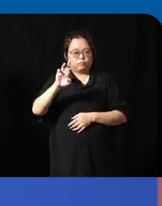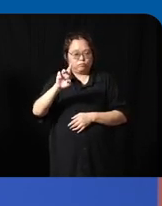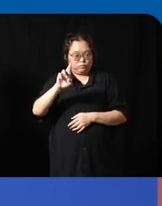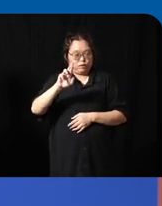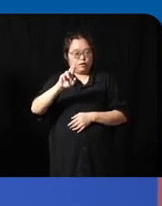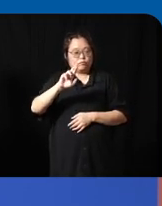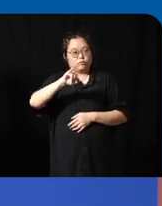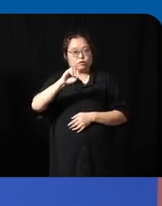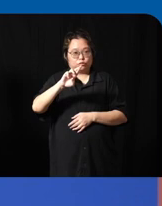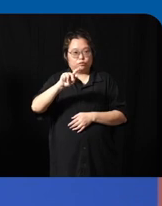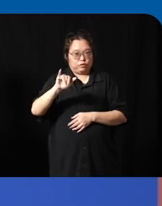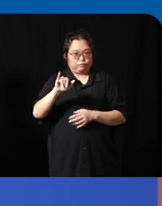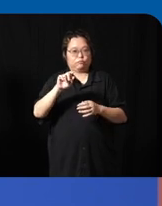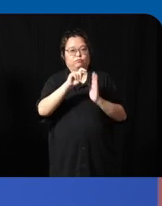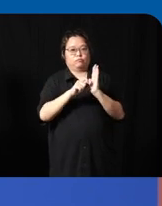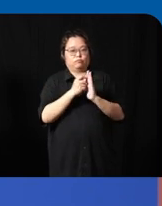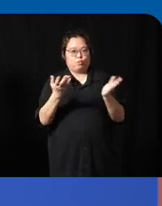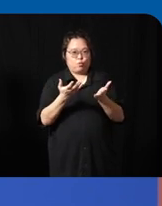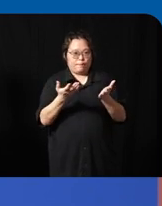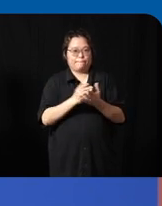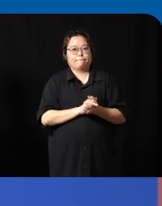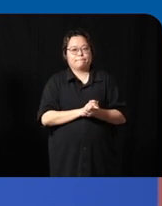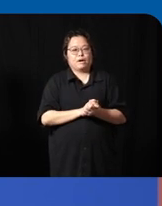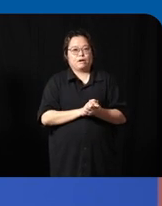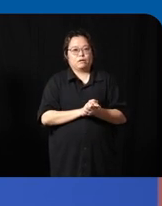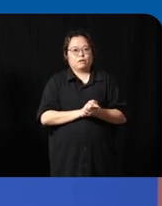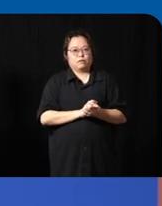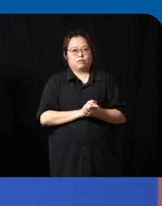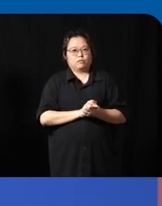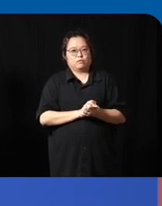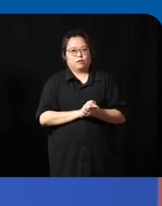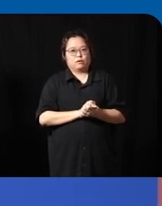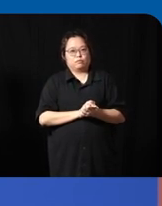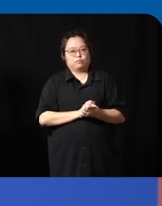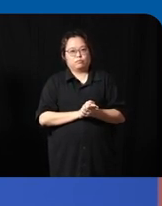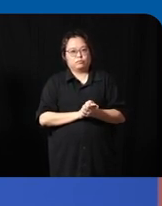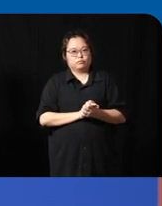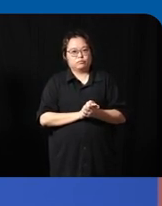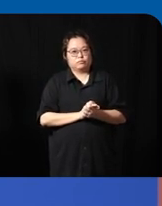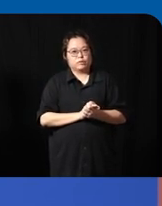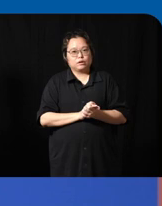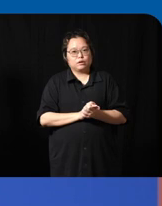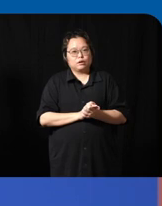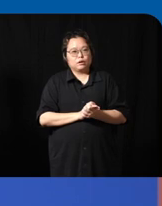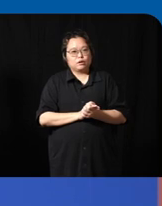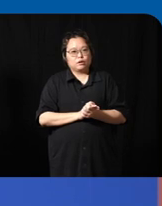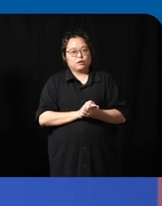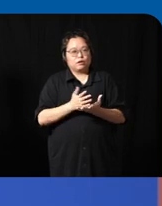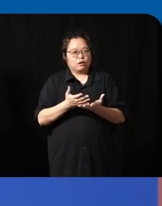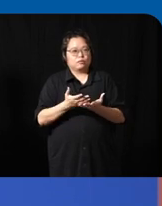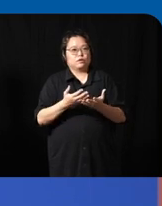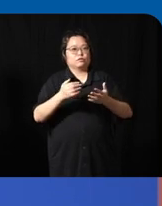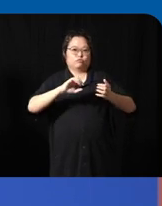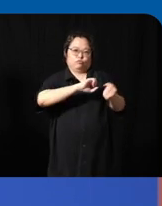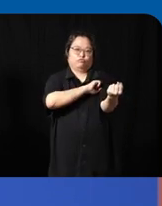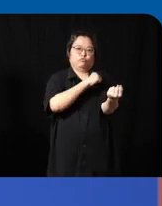deficit of course in today's context if we talk about disability and the a strong and